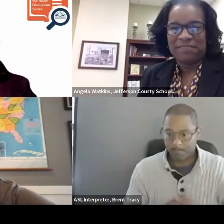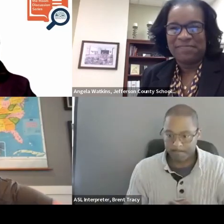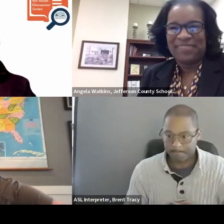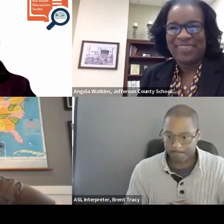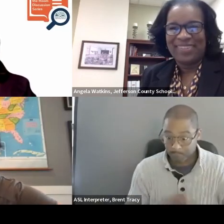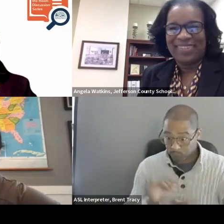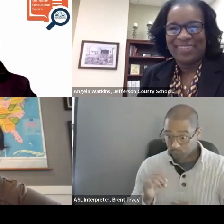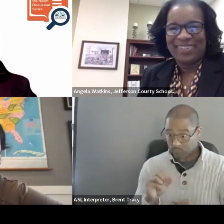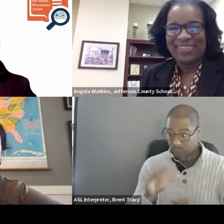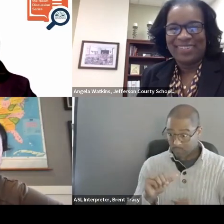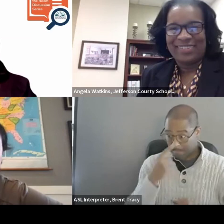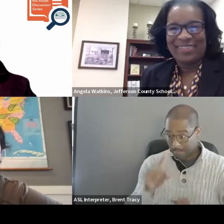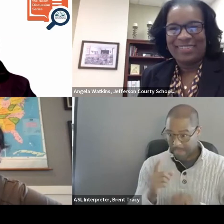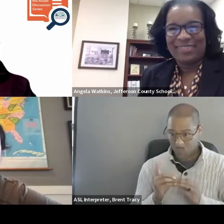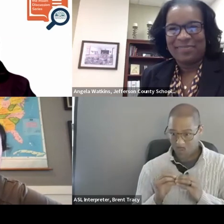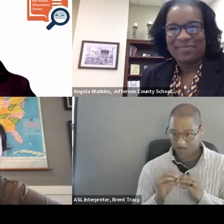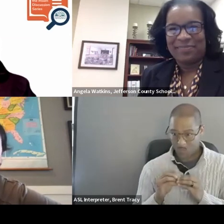JESSICA TURTURA, Ph.D.>>: Okay, great.